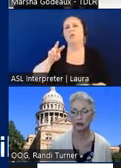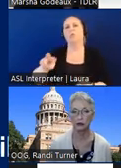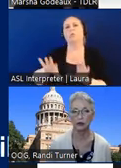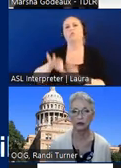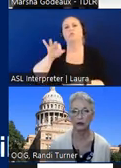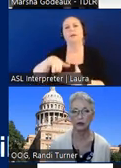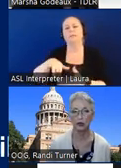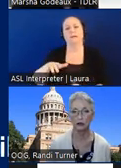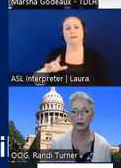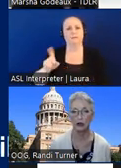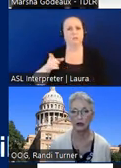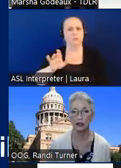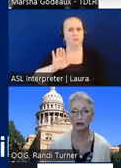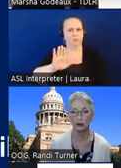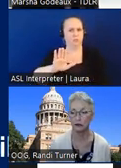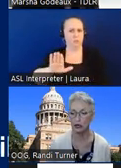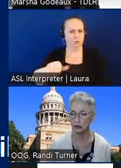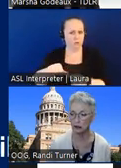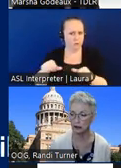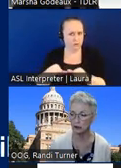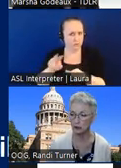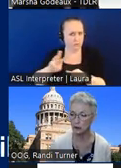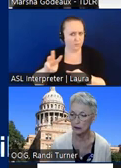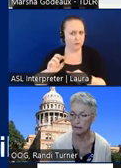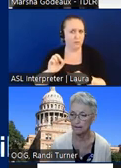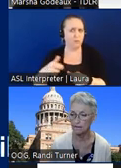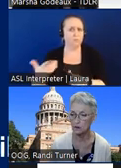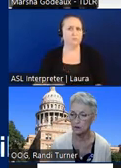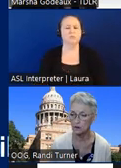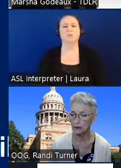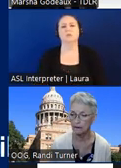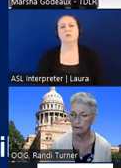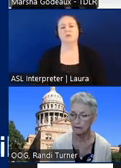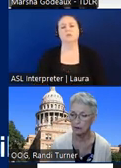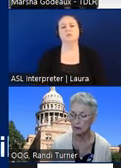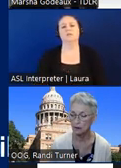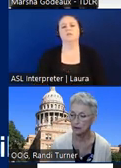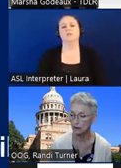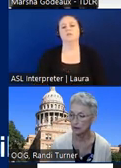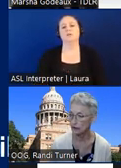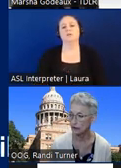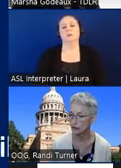to your that your area of the website they can they when we get when we post it there will be